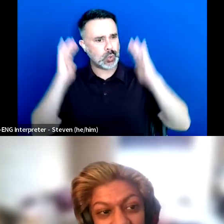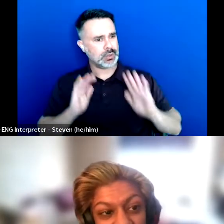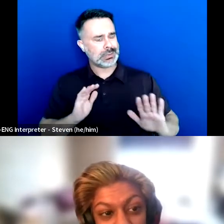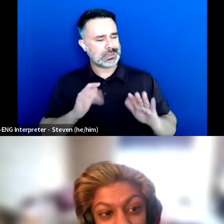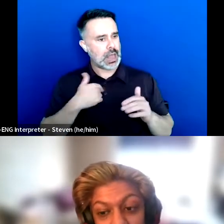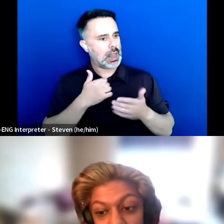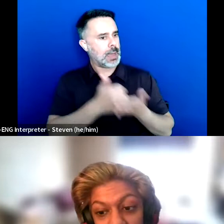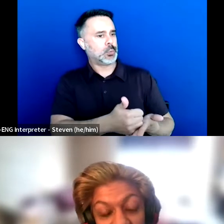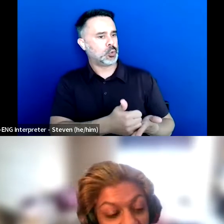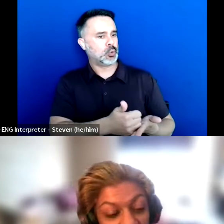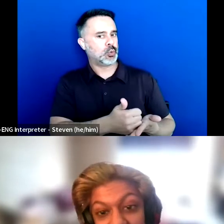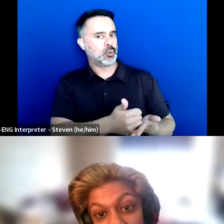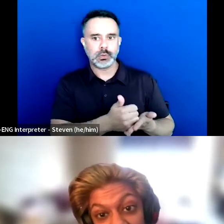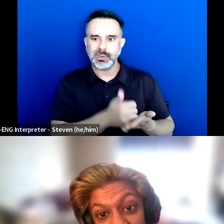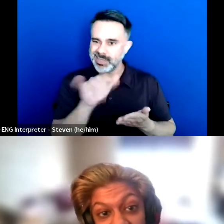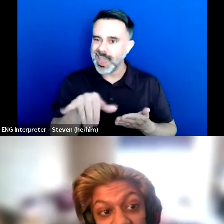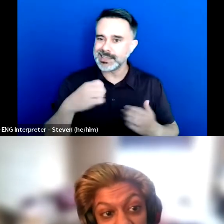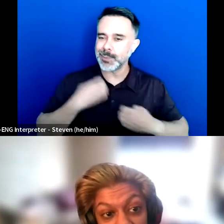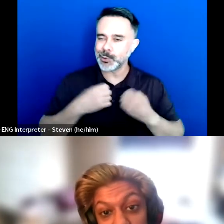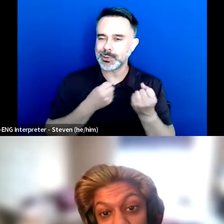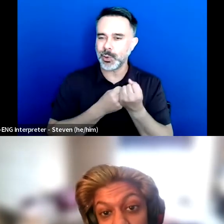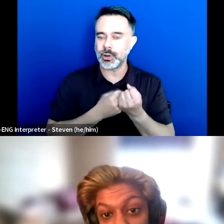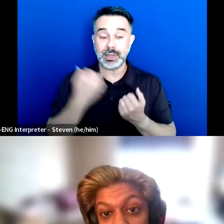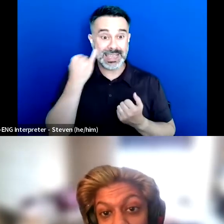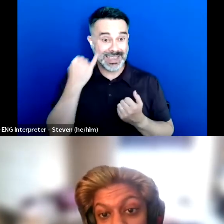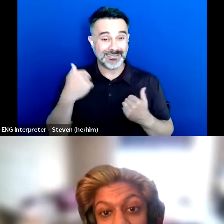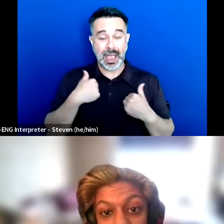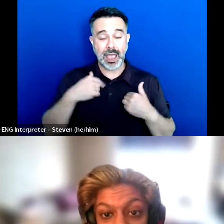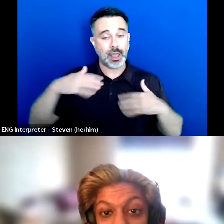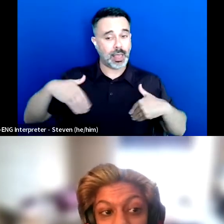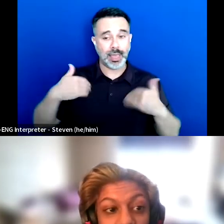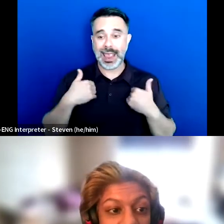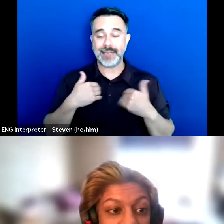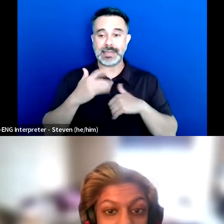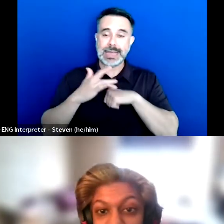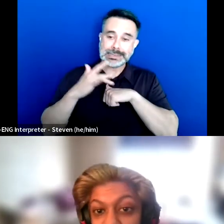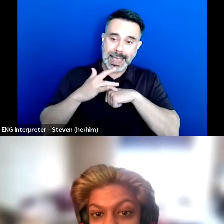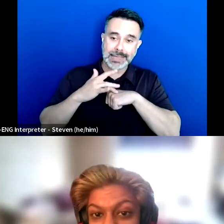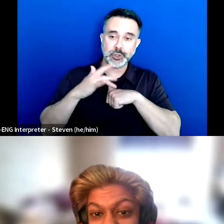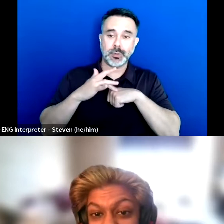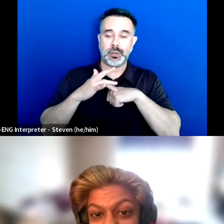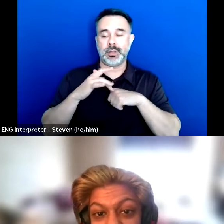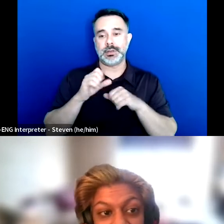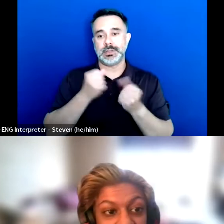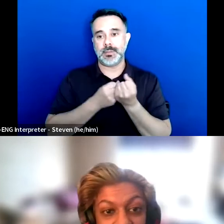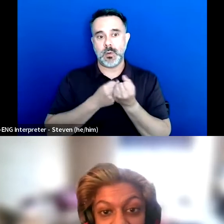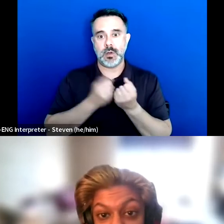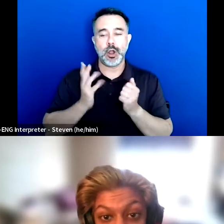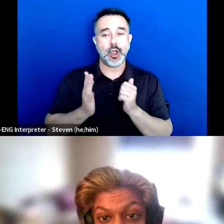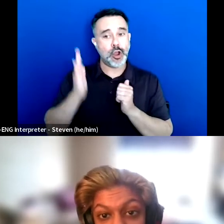And so if I didn't have that tangible support early on in my freelancing and getting involved